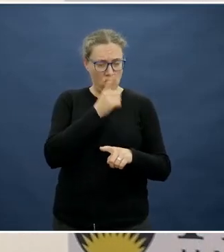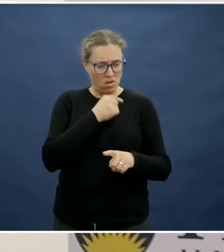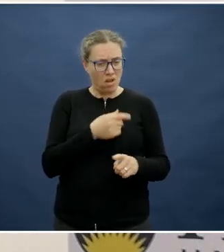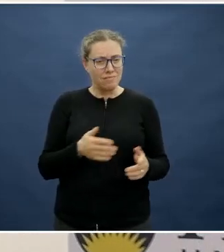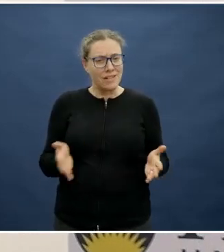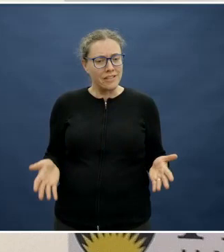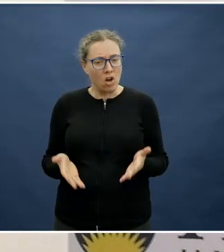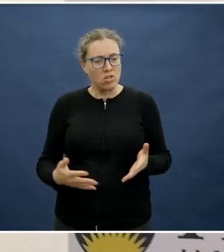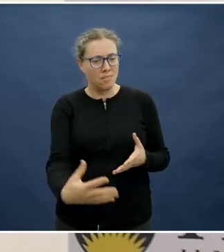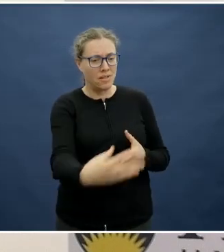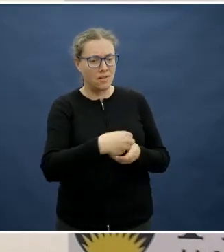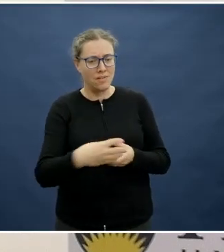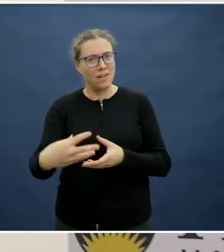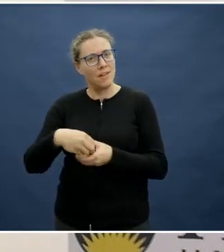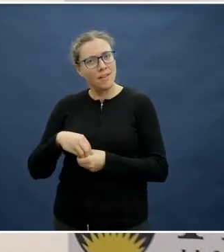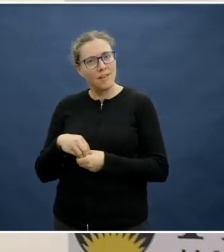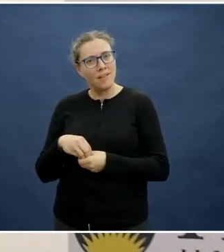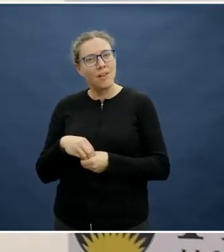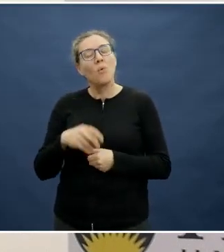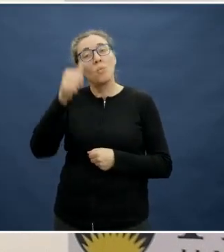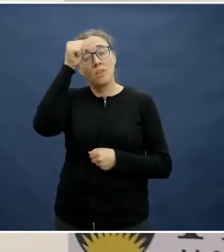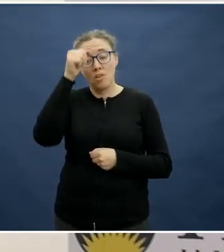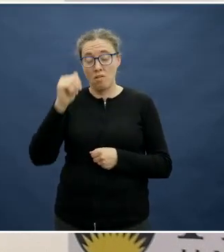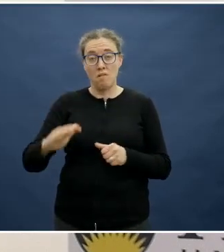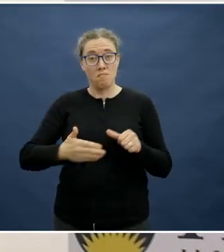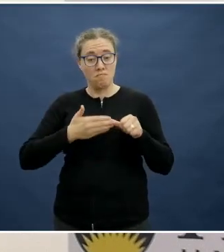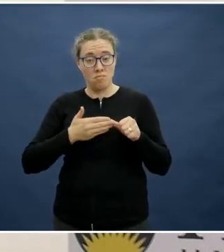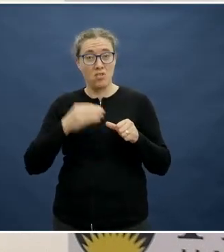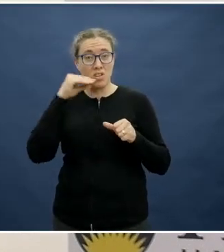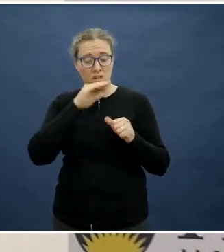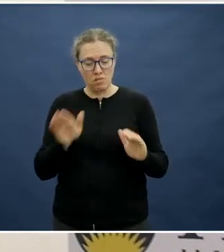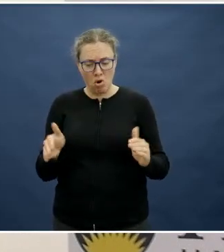lunch boxes is they've got lots of little sections so you can actually play to that